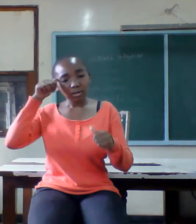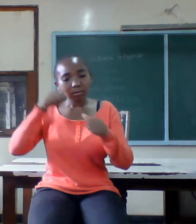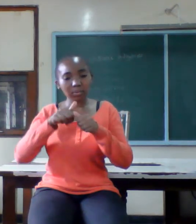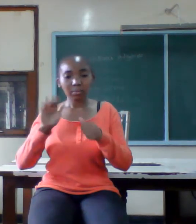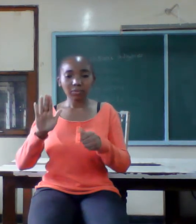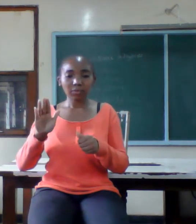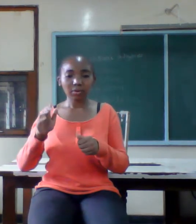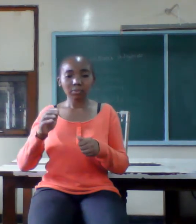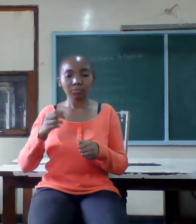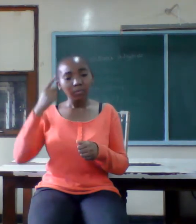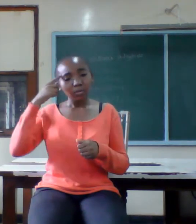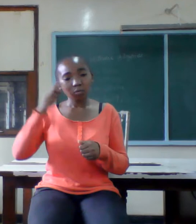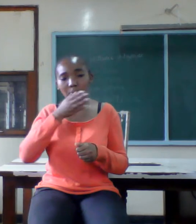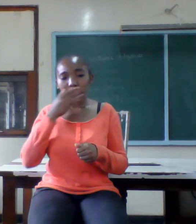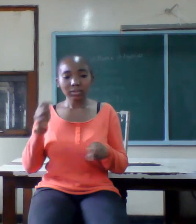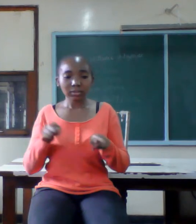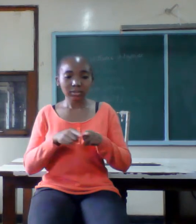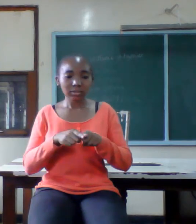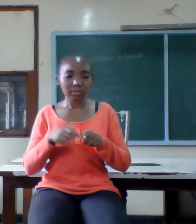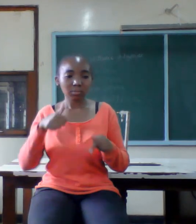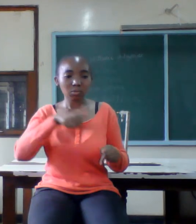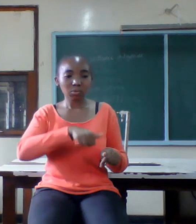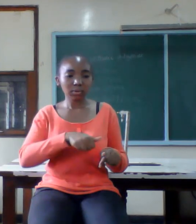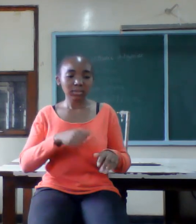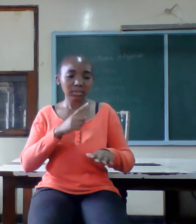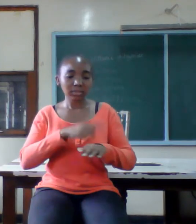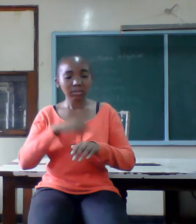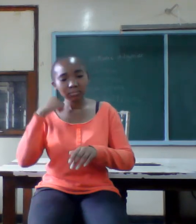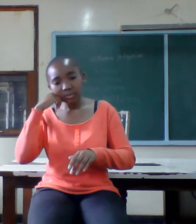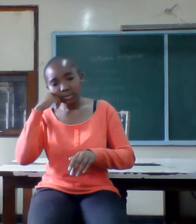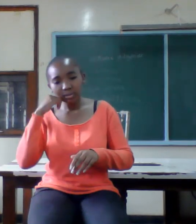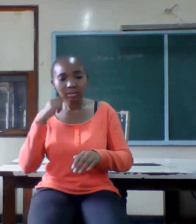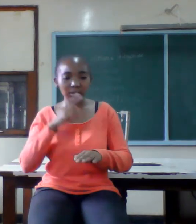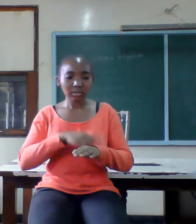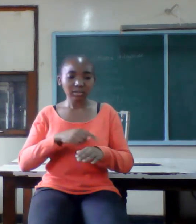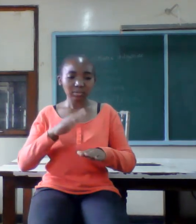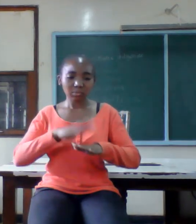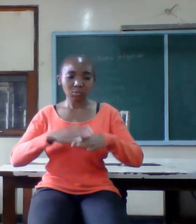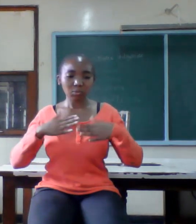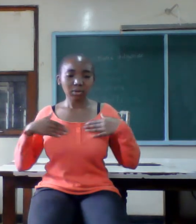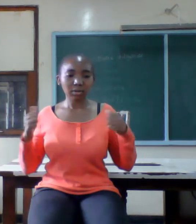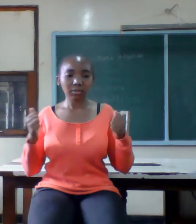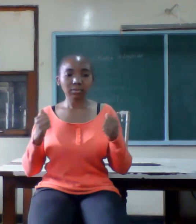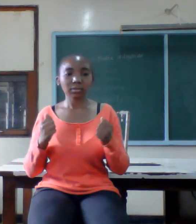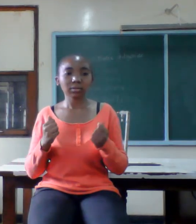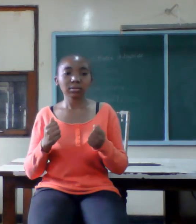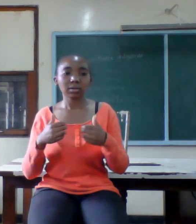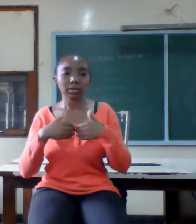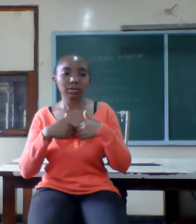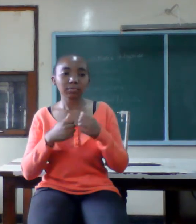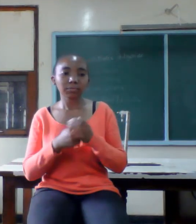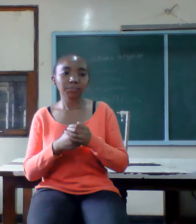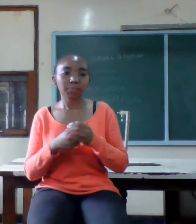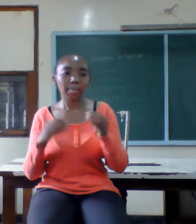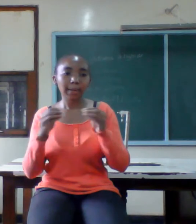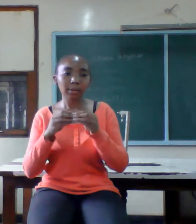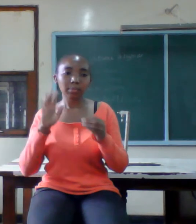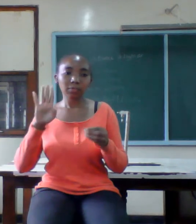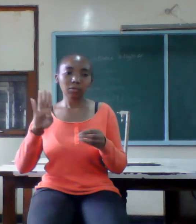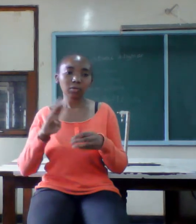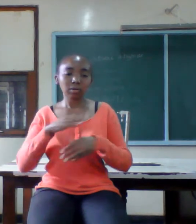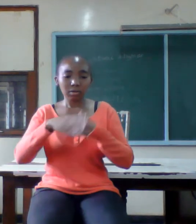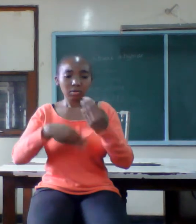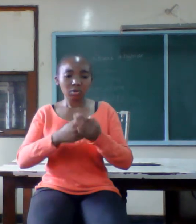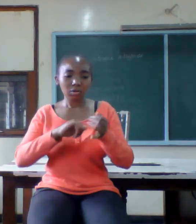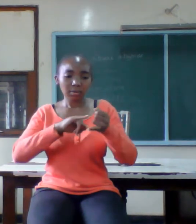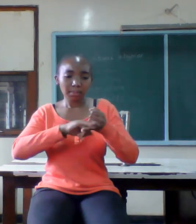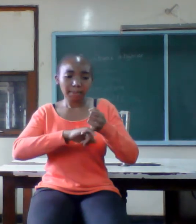in sickness and in health be there sacred form every marriage has different levels of success